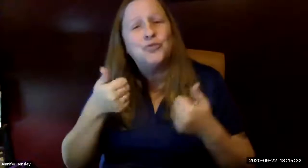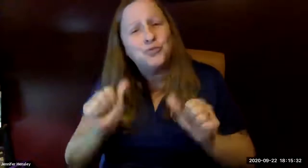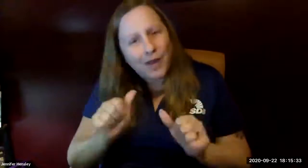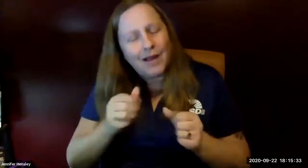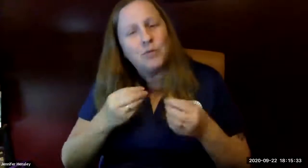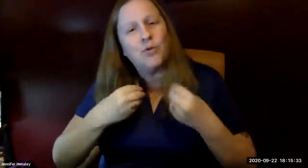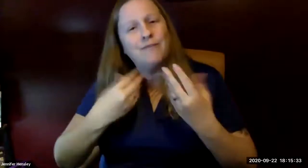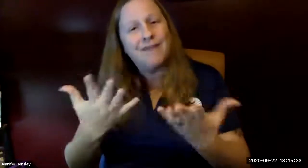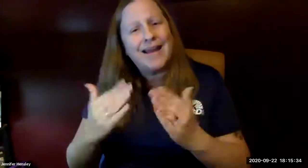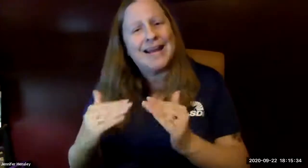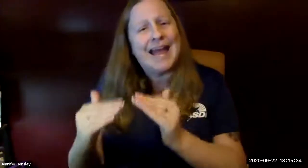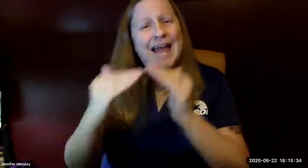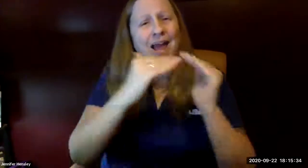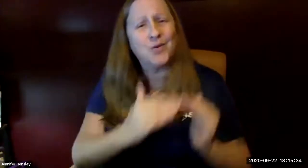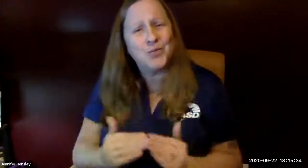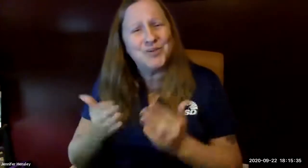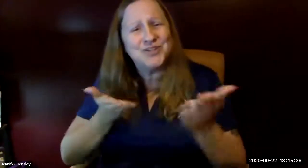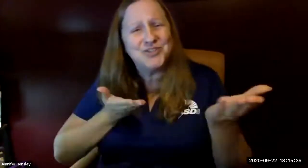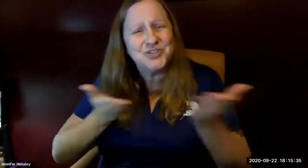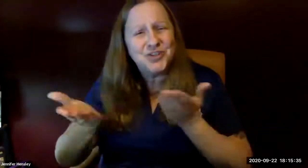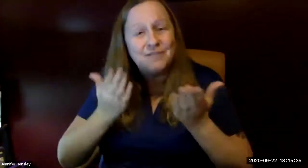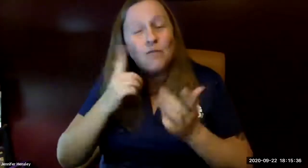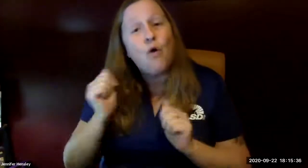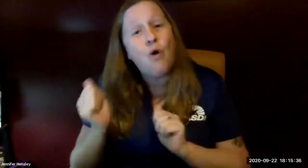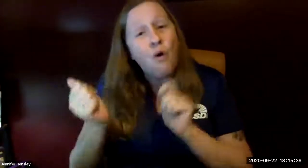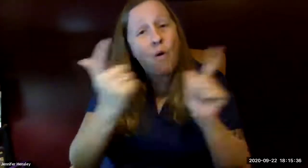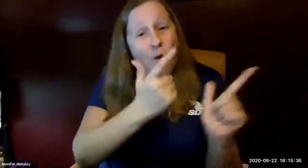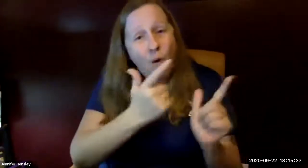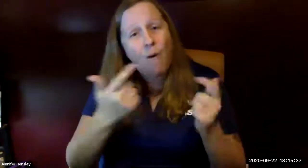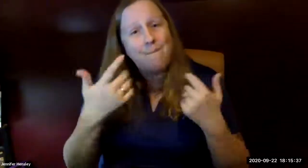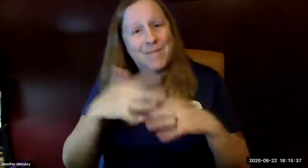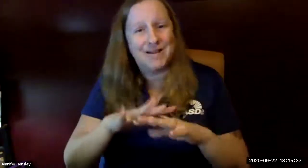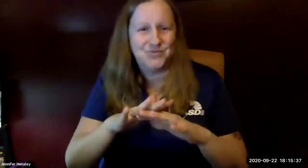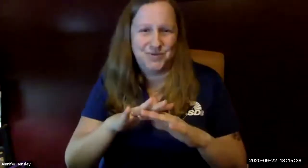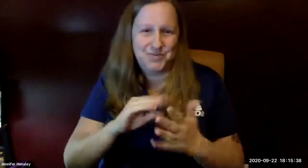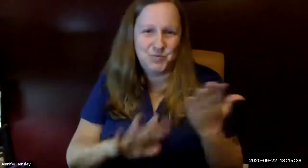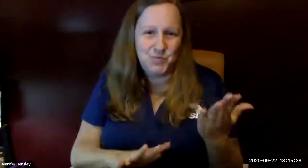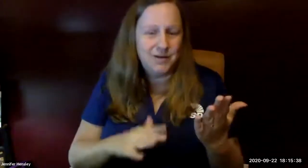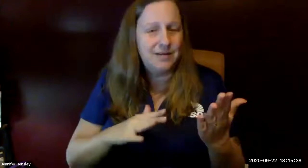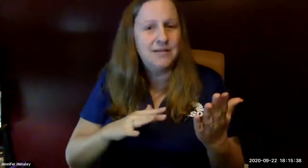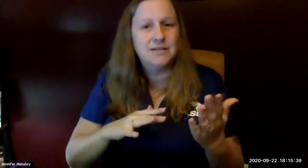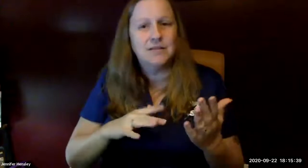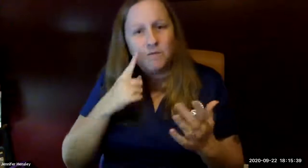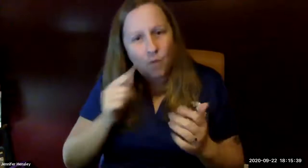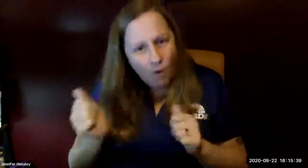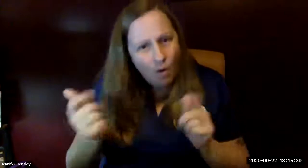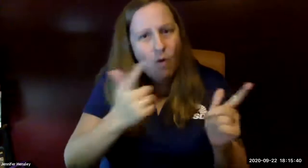and we decided to move with this new concept so we could provide equitable services